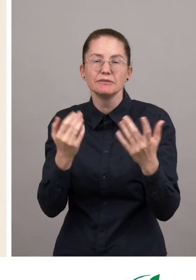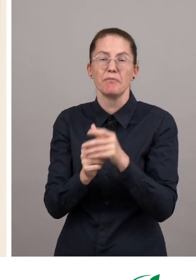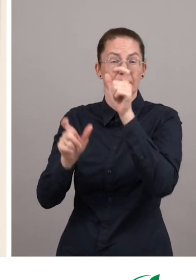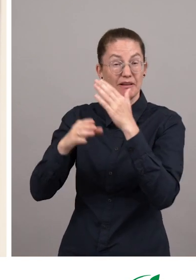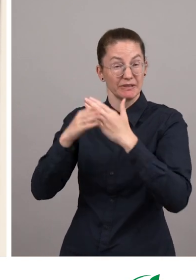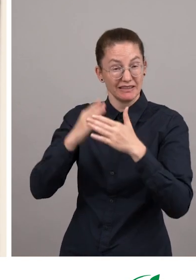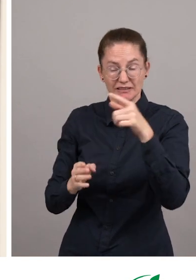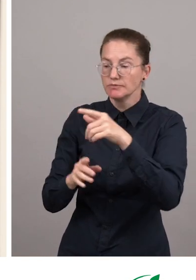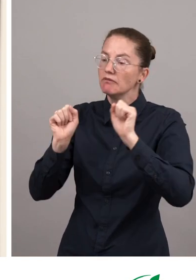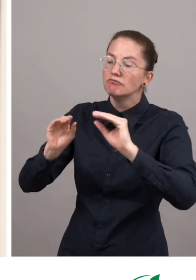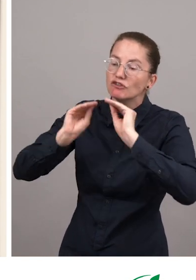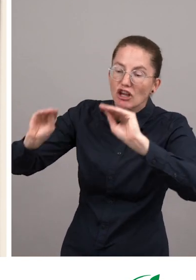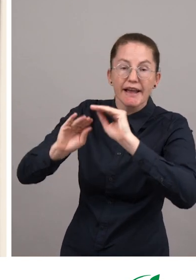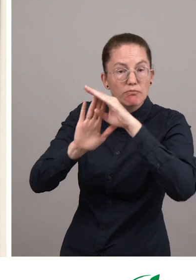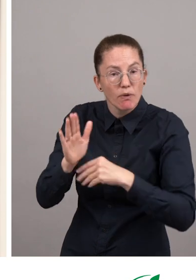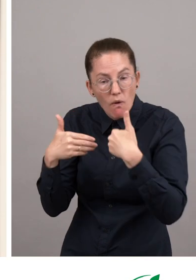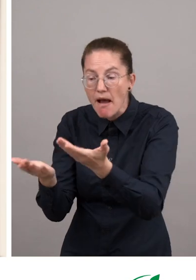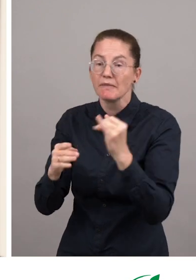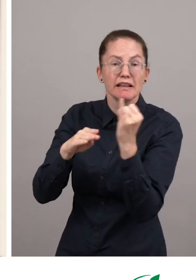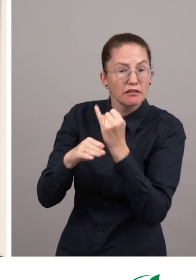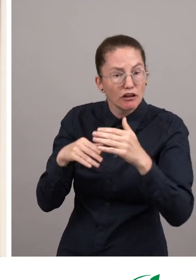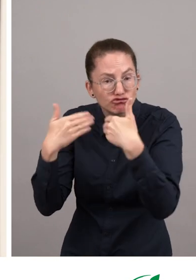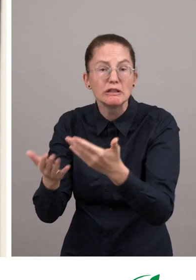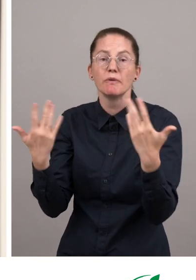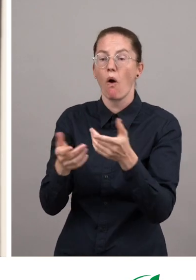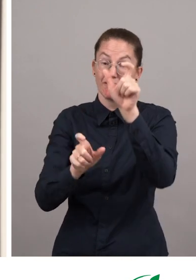with disabilities, leadership development and mentoring programs